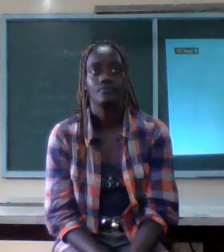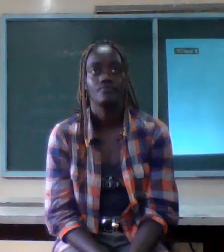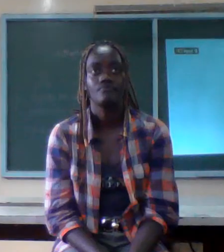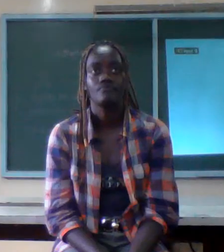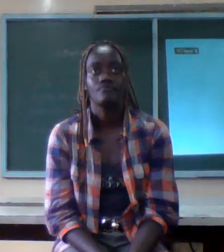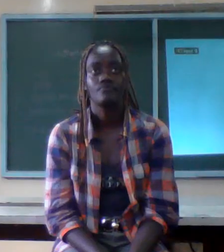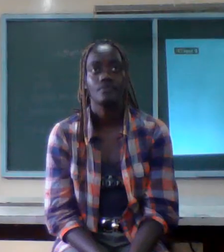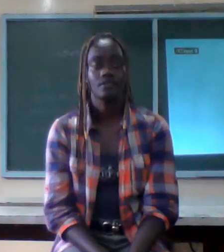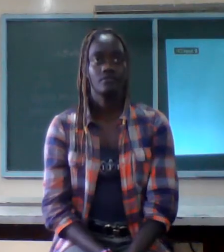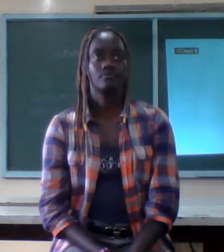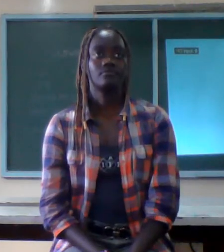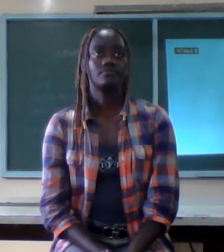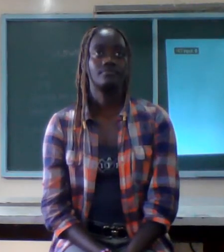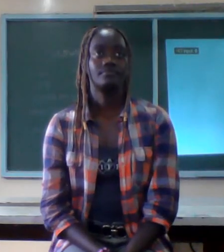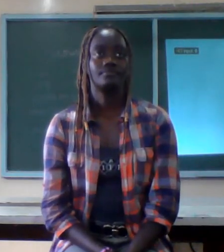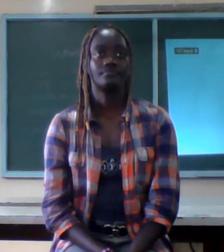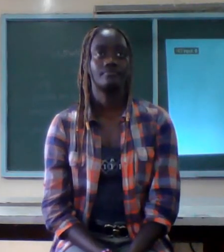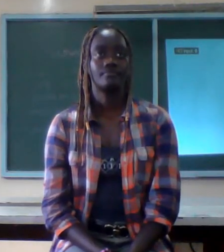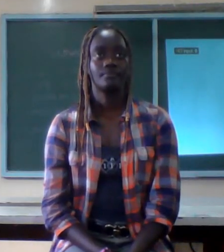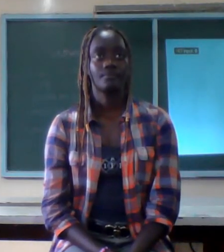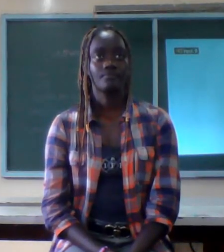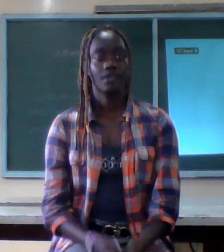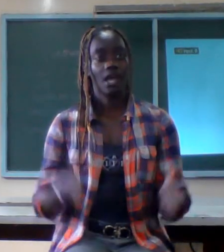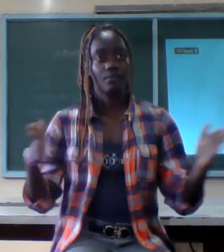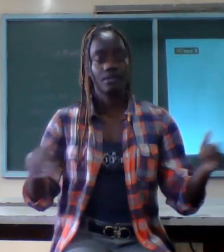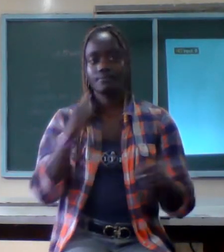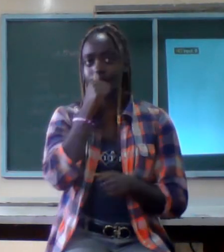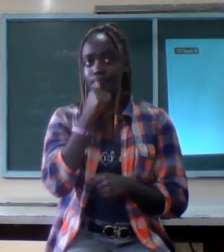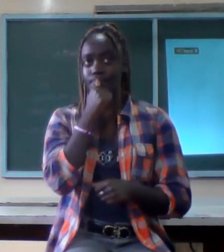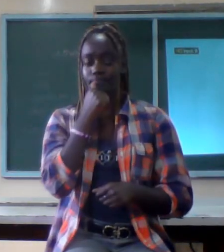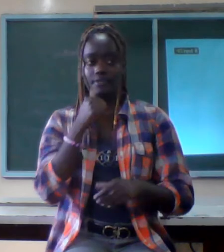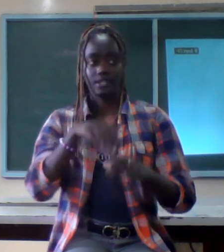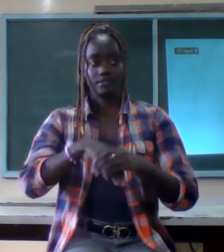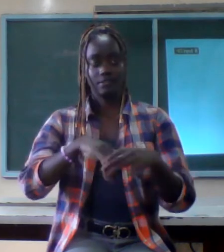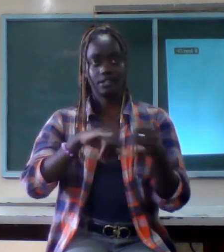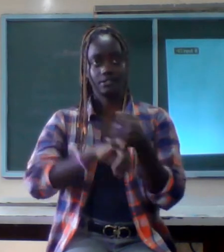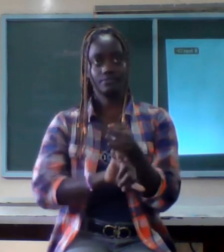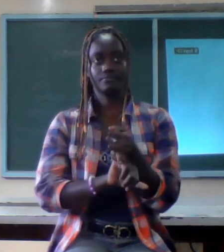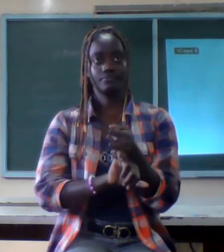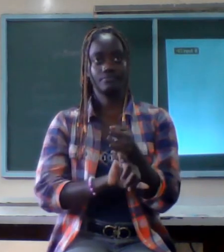to be secret in marriage secret one